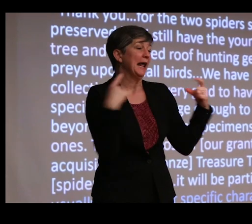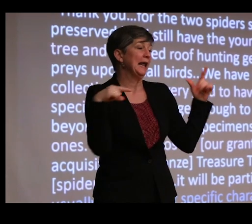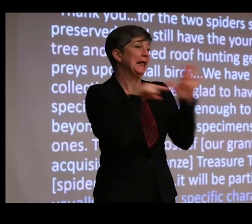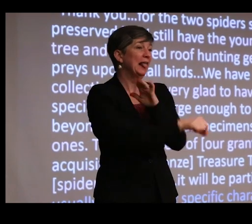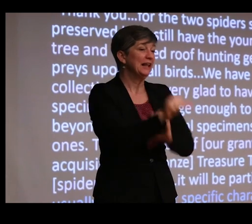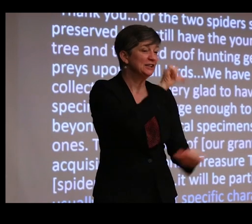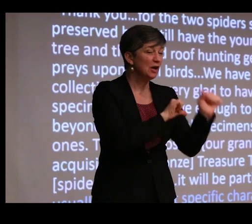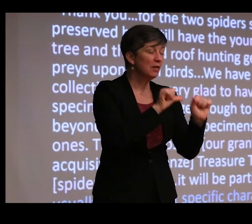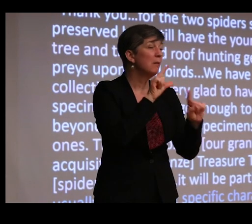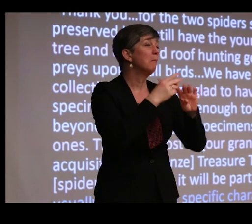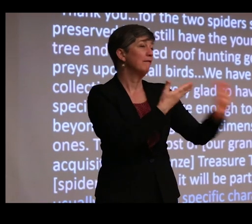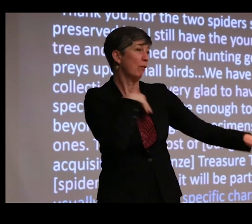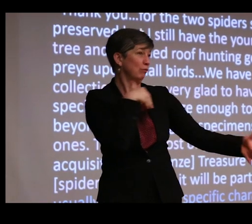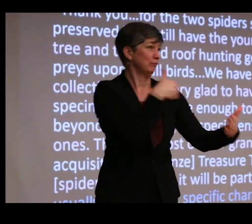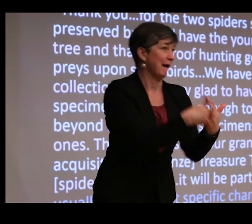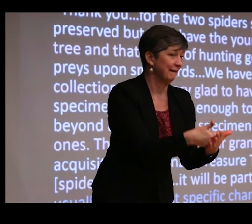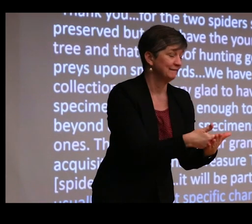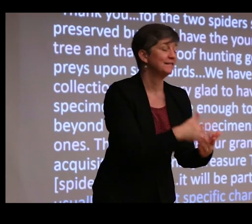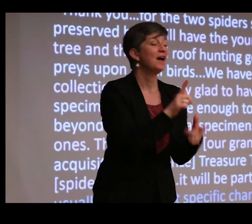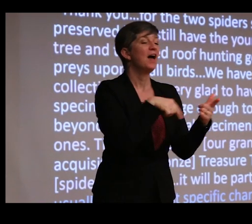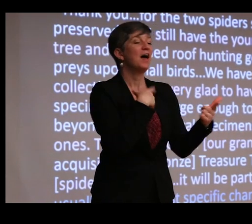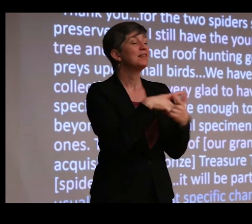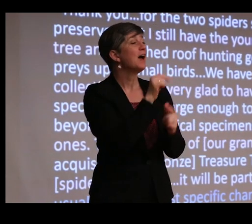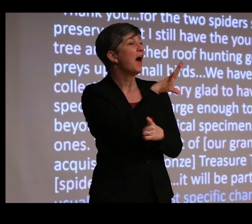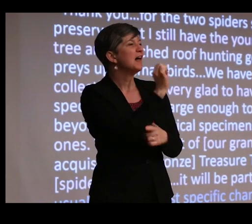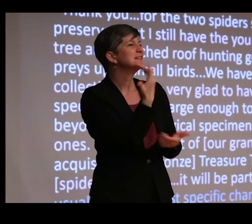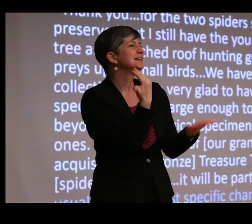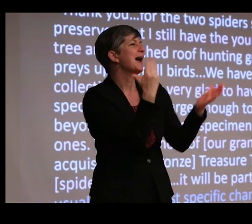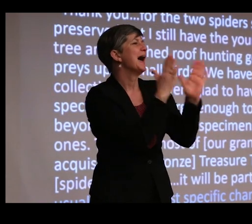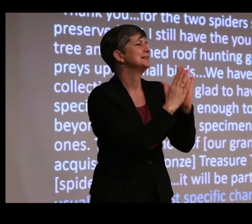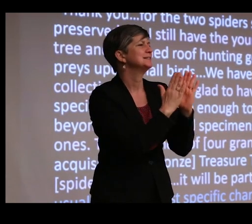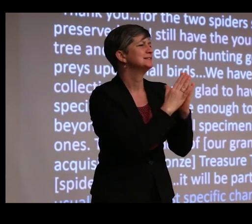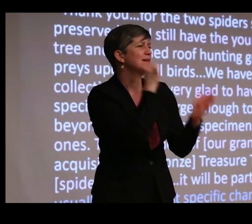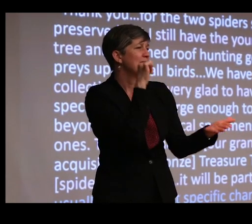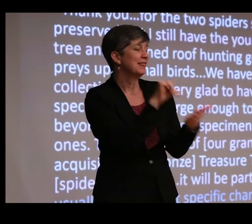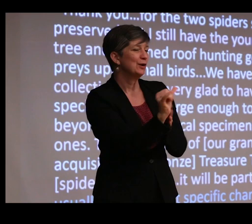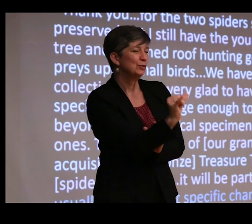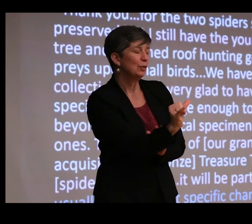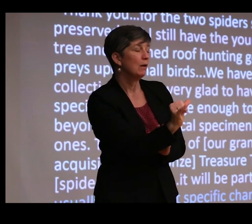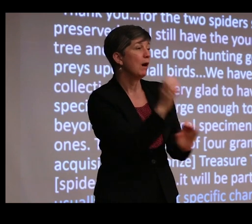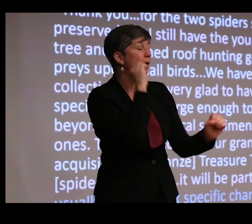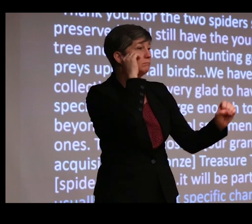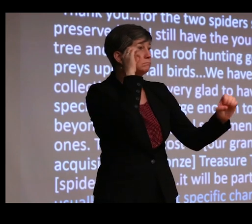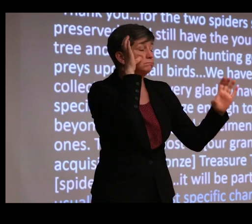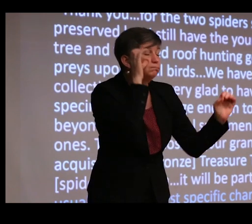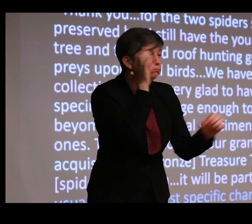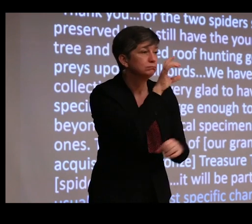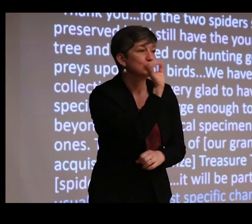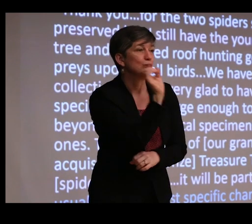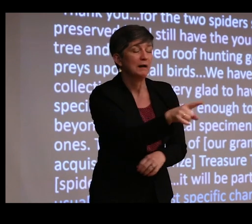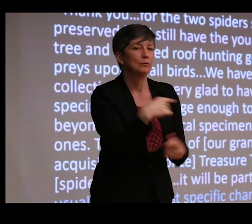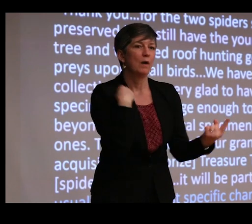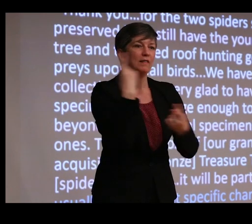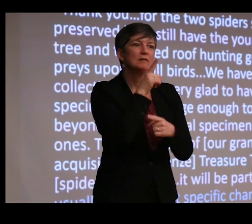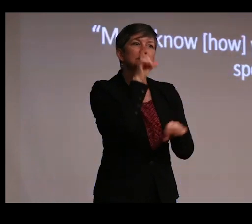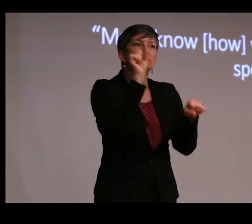by the time they get there." And then she asks in let letter to Gravely a stunning question, which I think is just incredibly powerful.